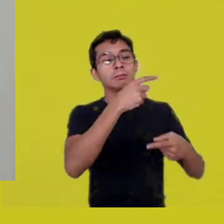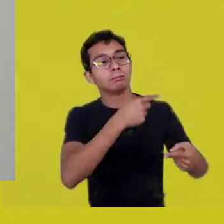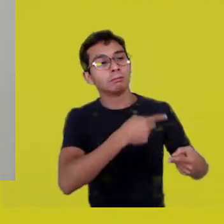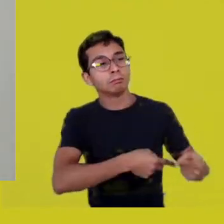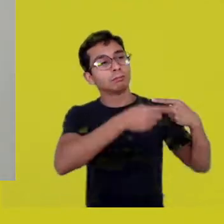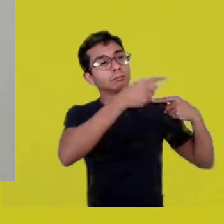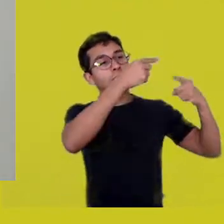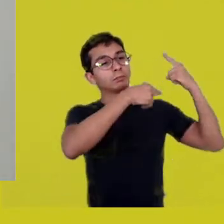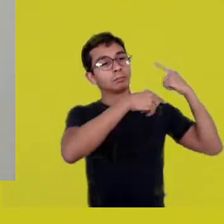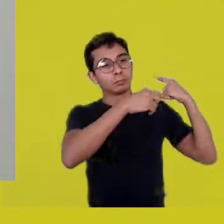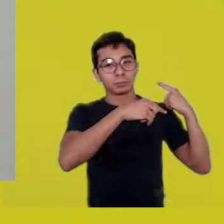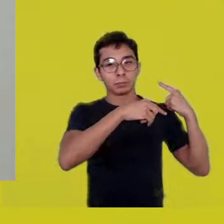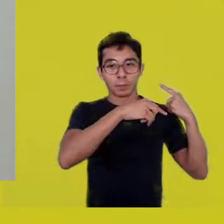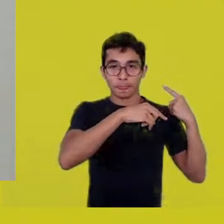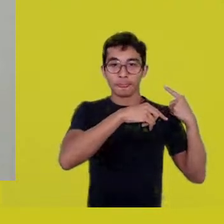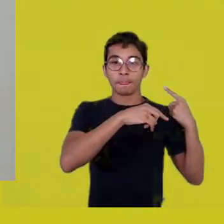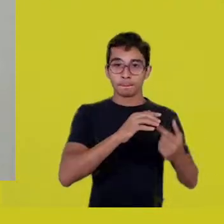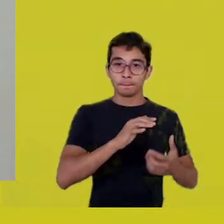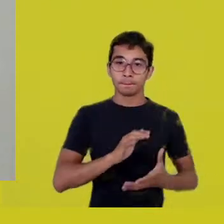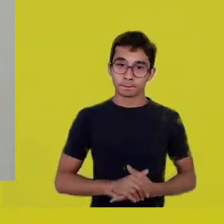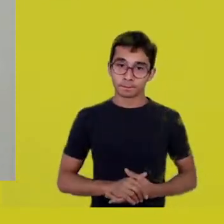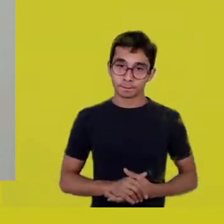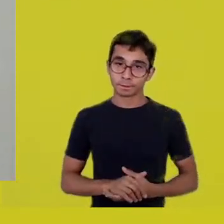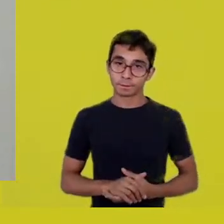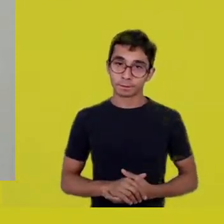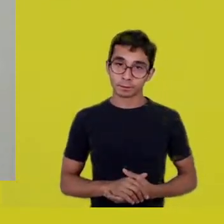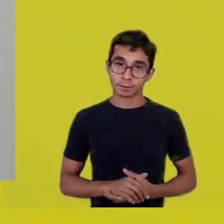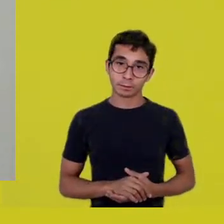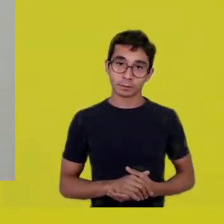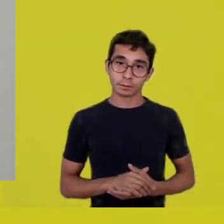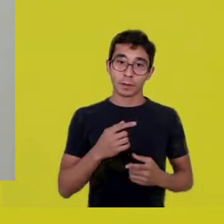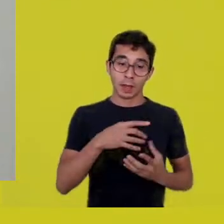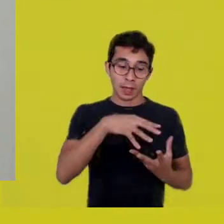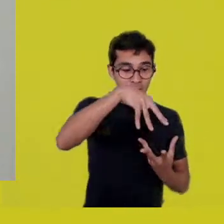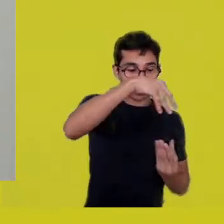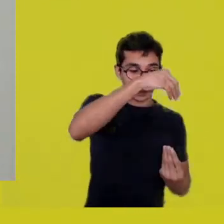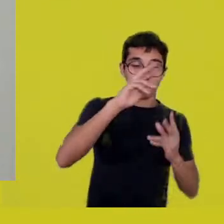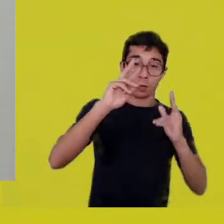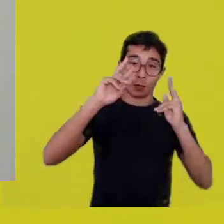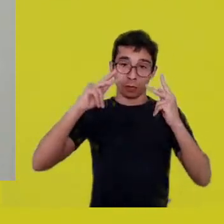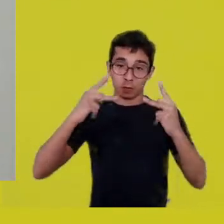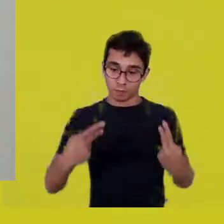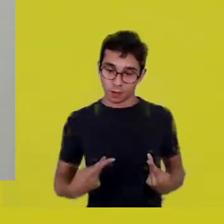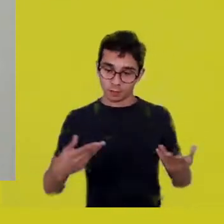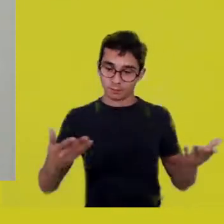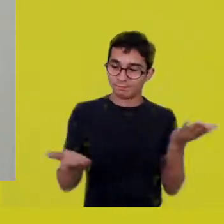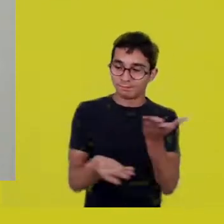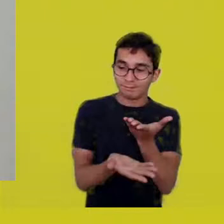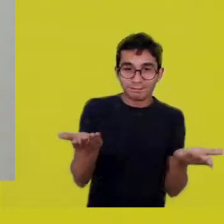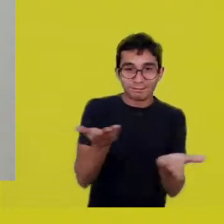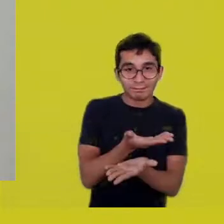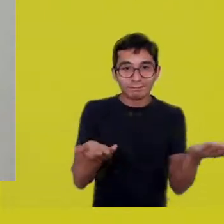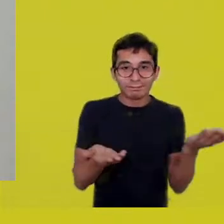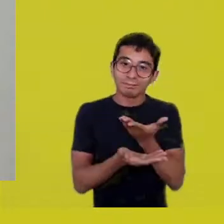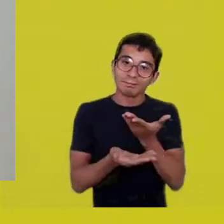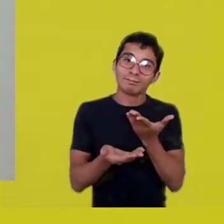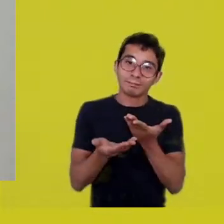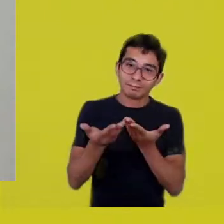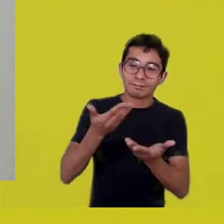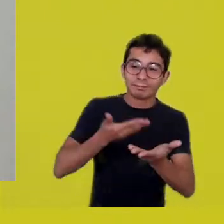with this human body, in this anthropomorphic form.